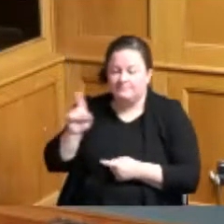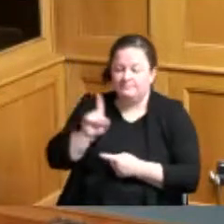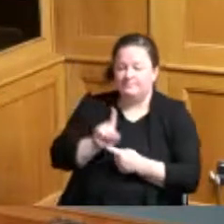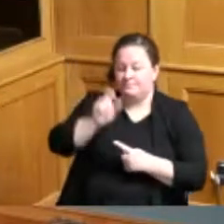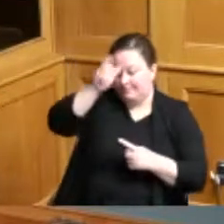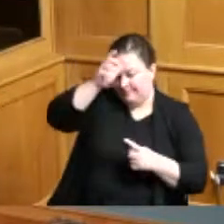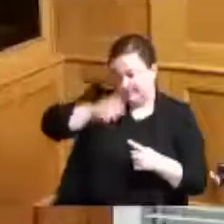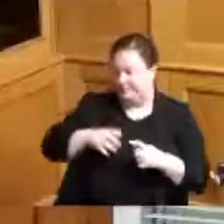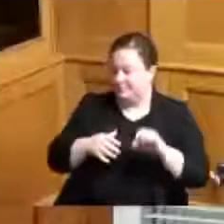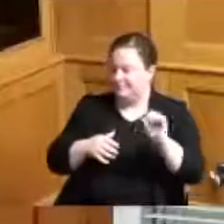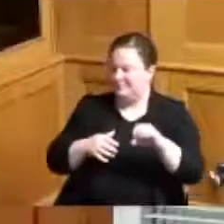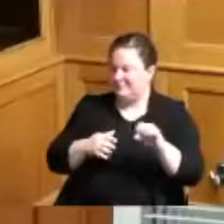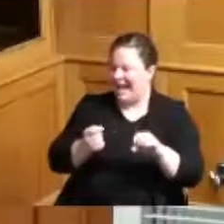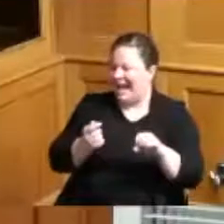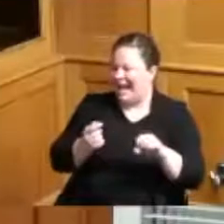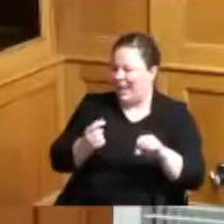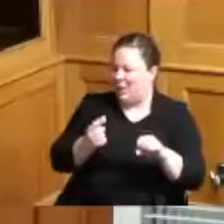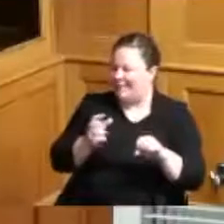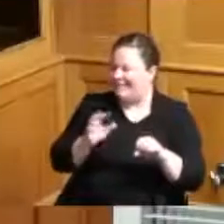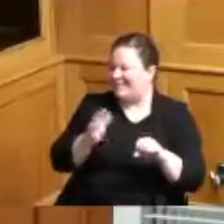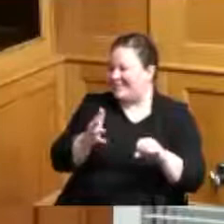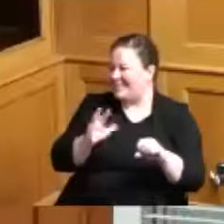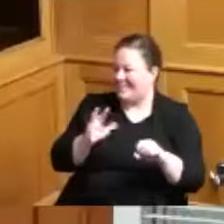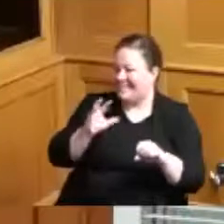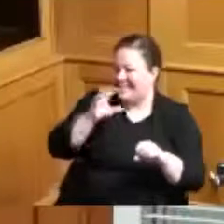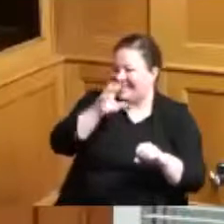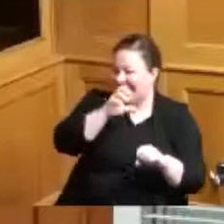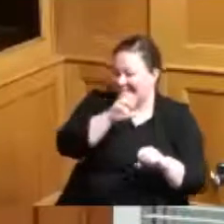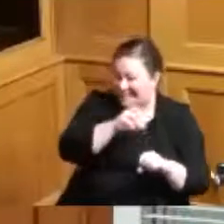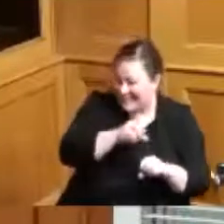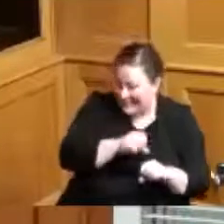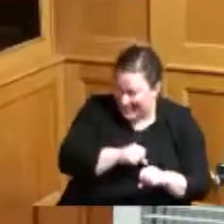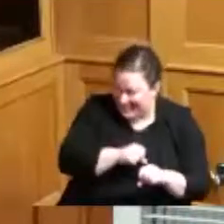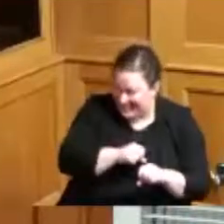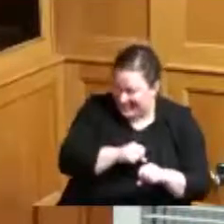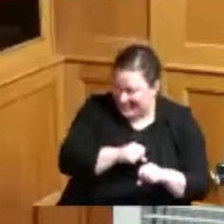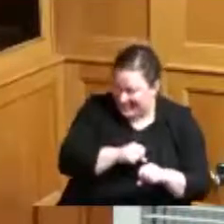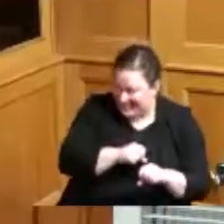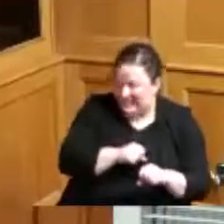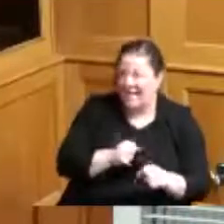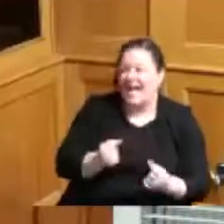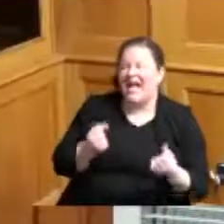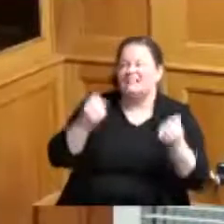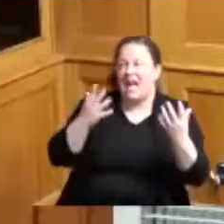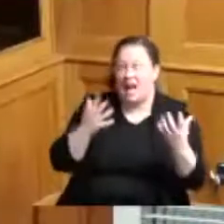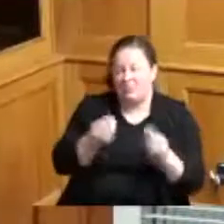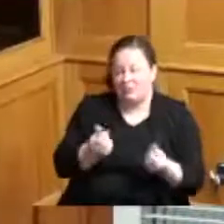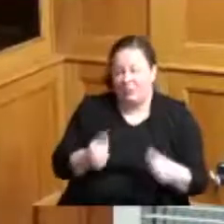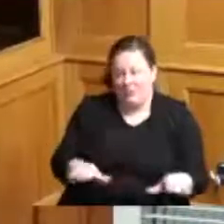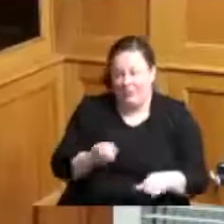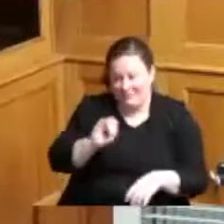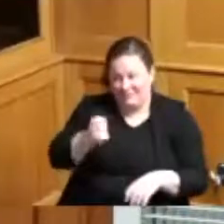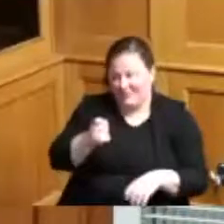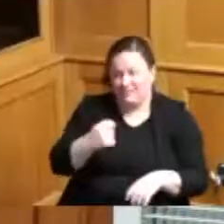it's always a little bit of a guess as to how much our property taxes are going to be we're like everybody else in the county we don't know how much we're charging